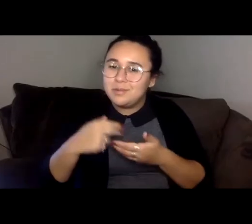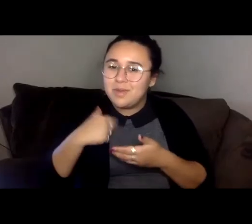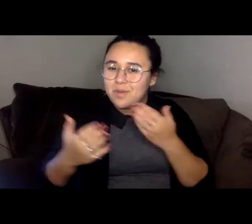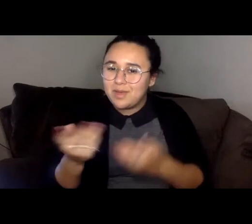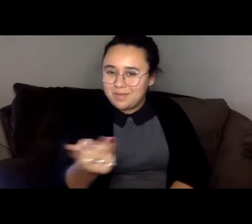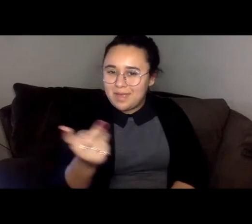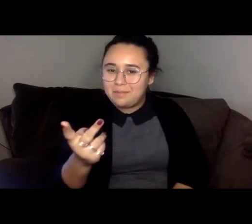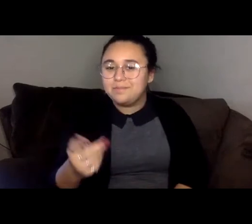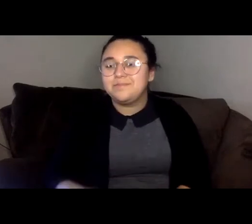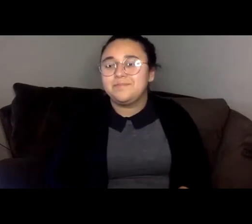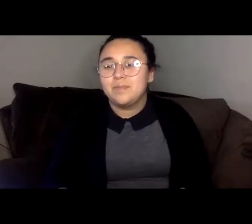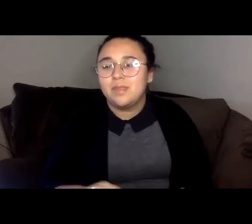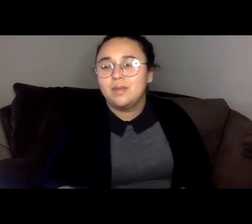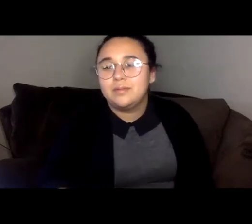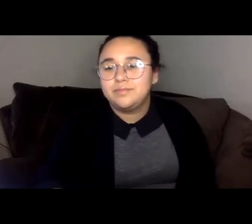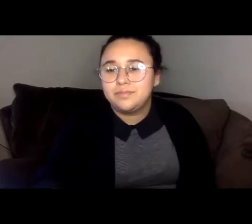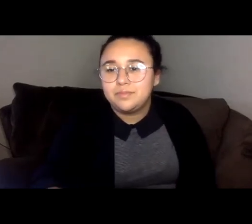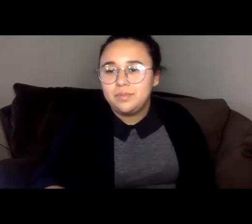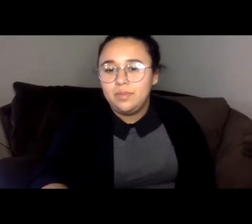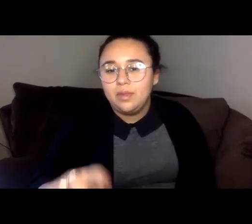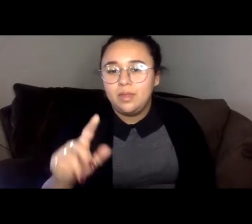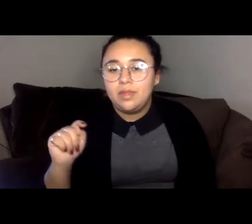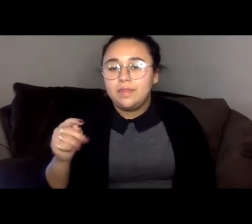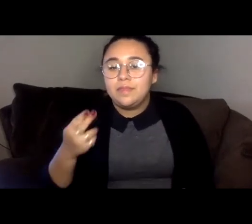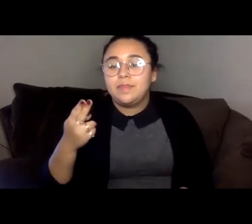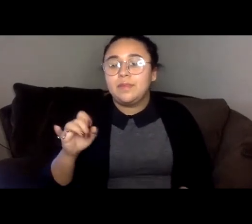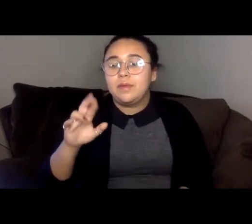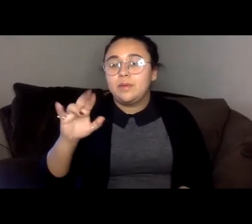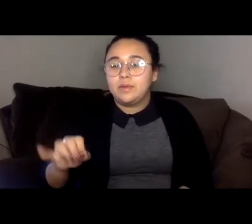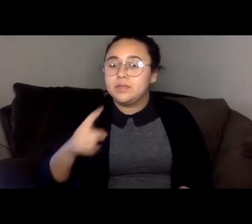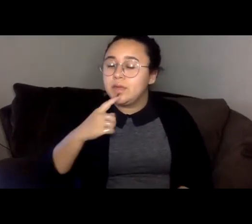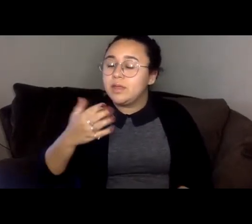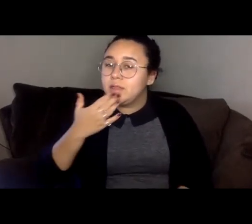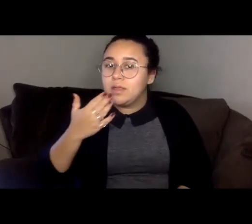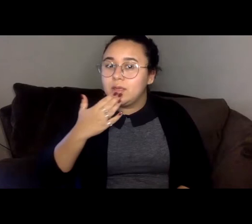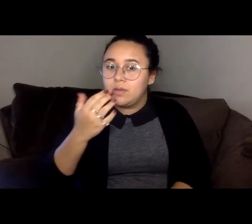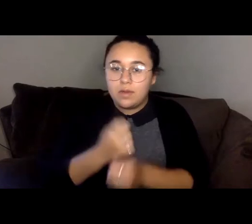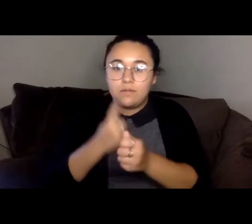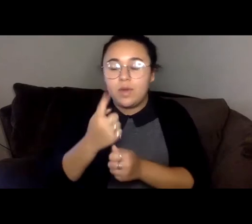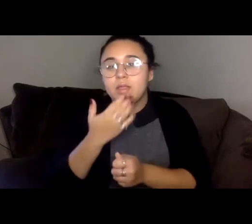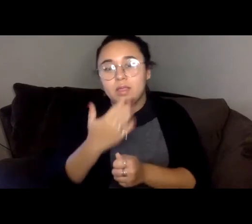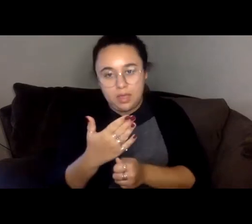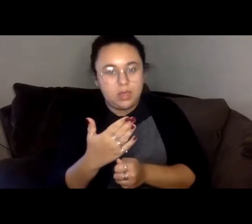It's so fun. Thank you so much for that money. Thank you to Sinisa for reading with me.